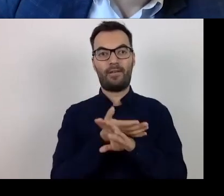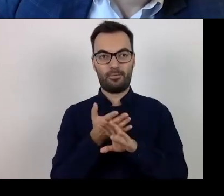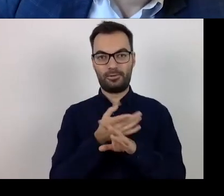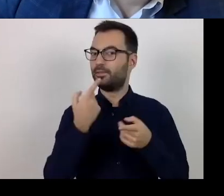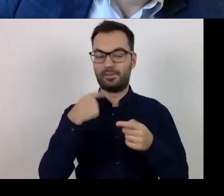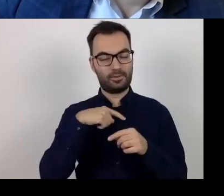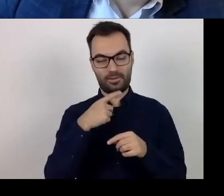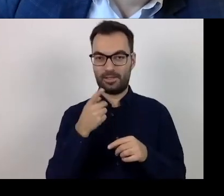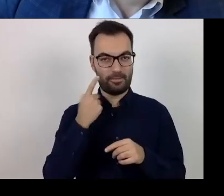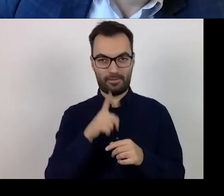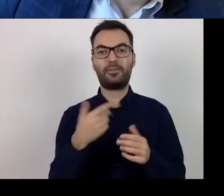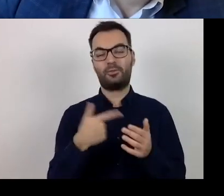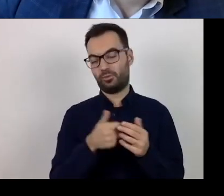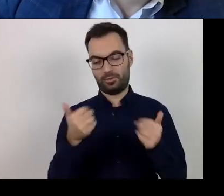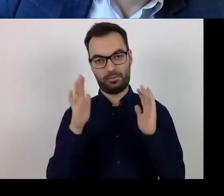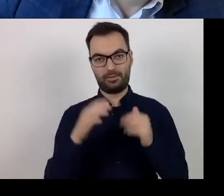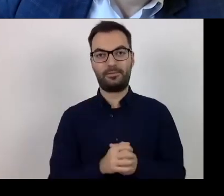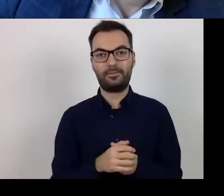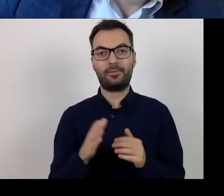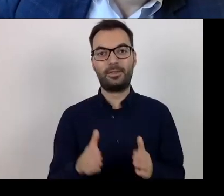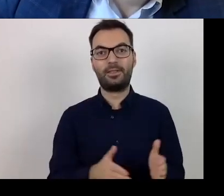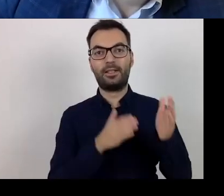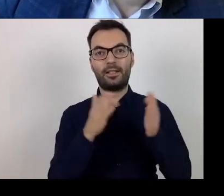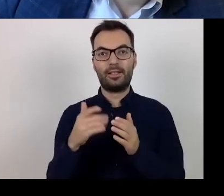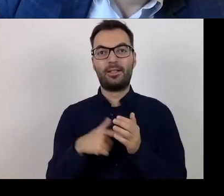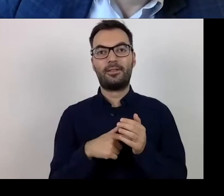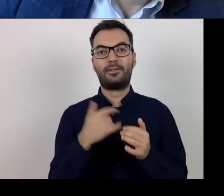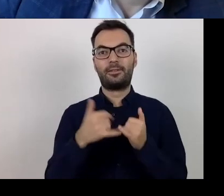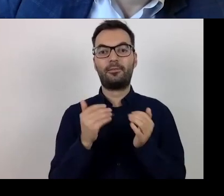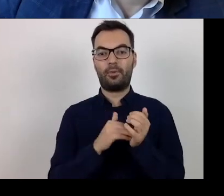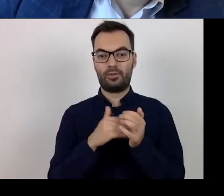The second issue, I'll explain it in our chat feed if needed,